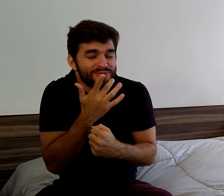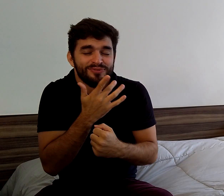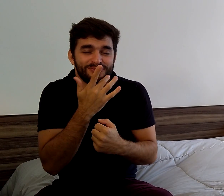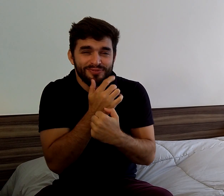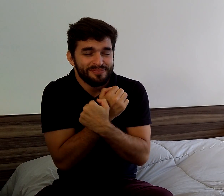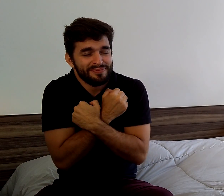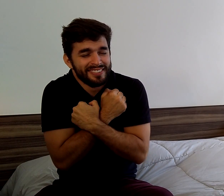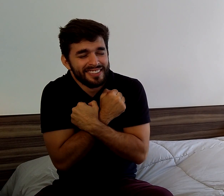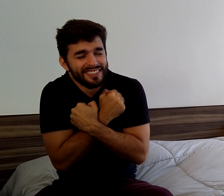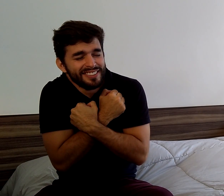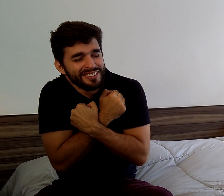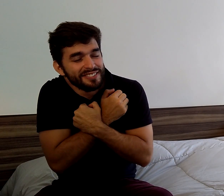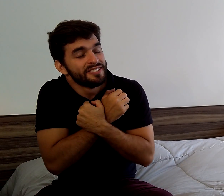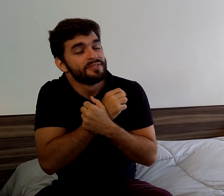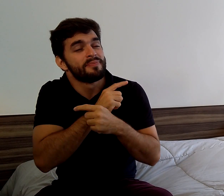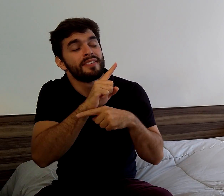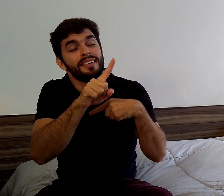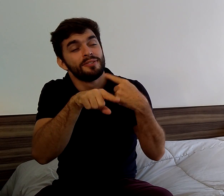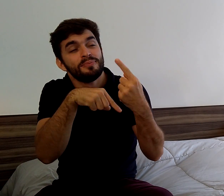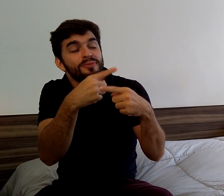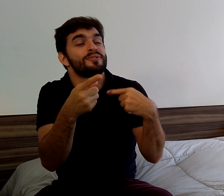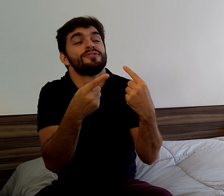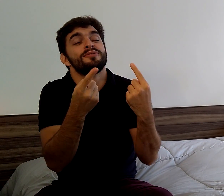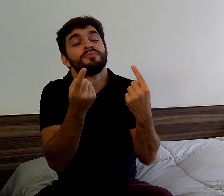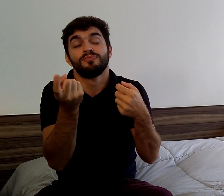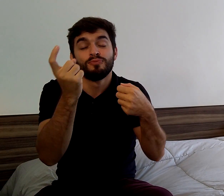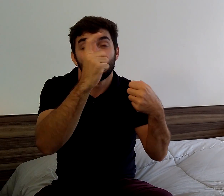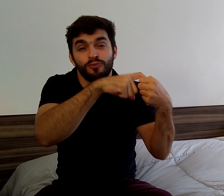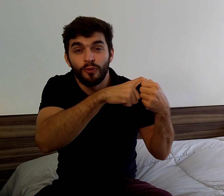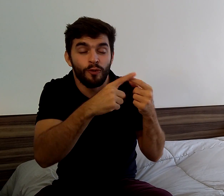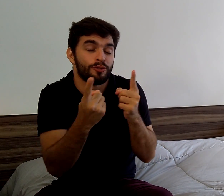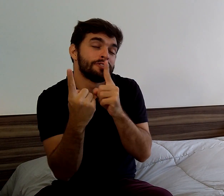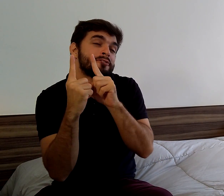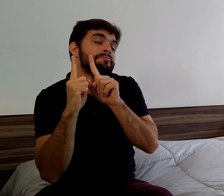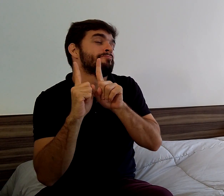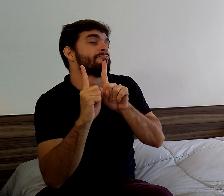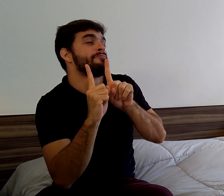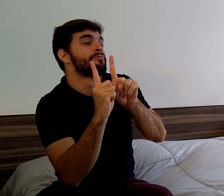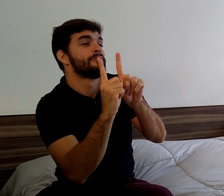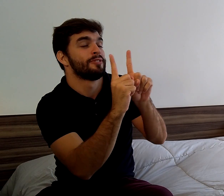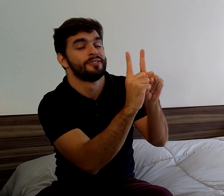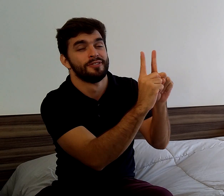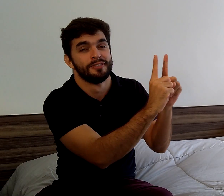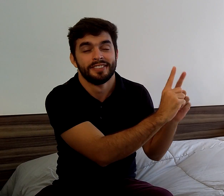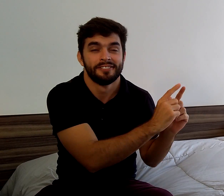We stood there for a while and we made our way back.